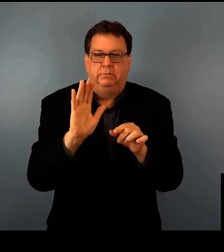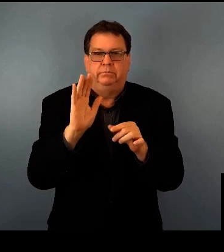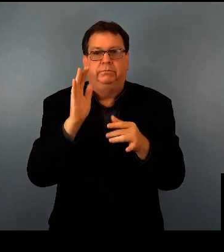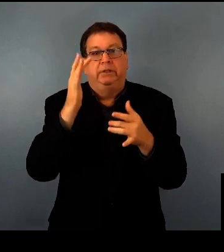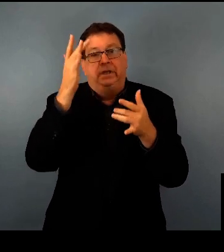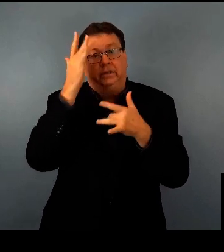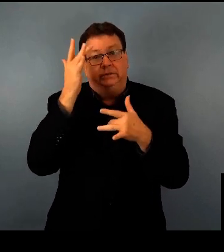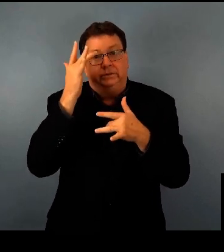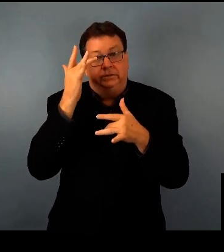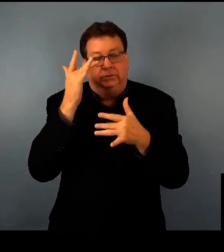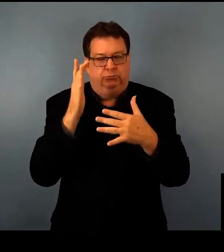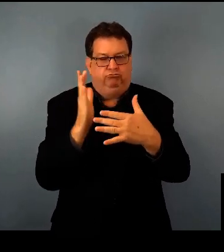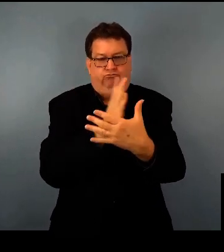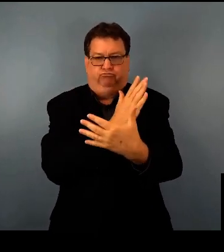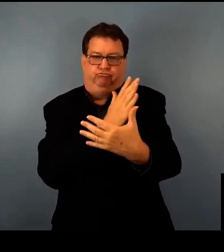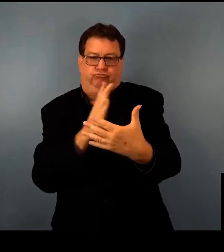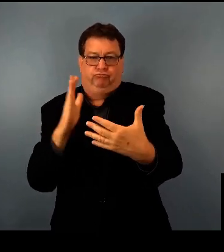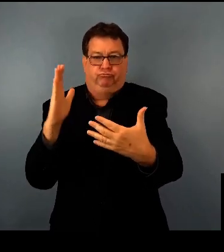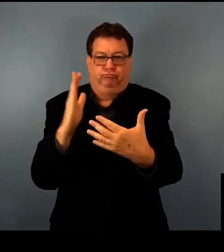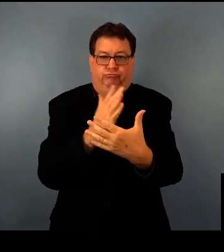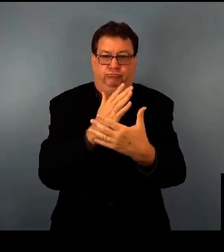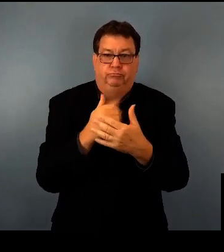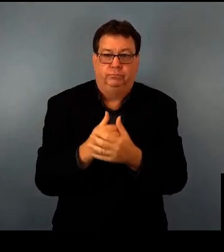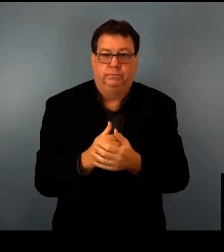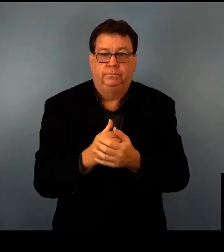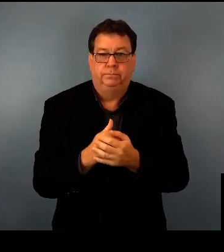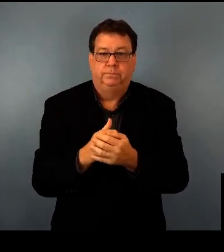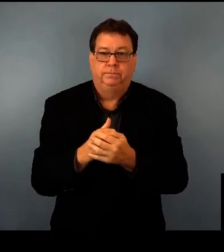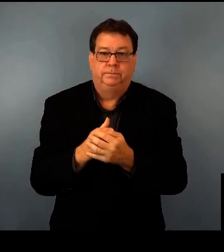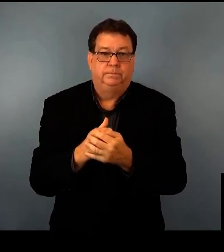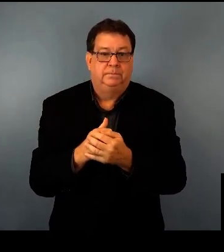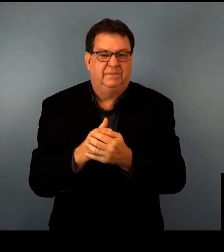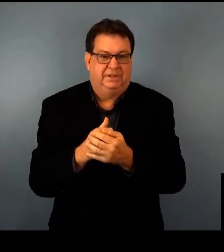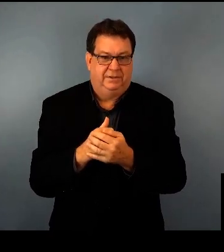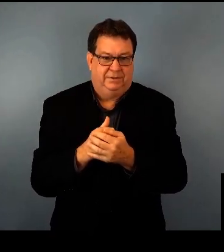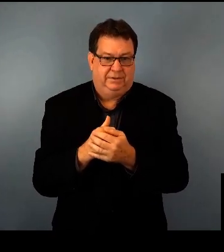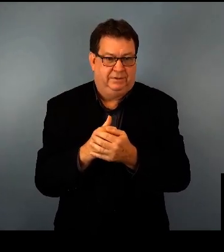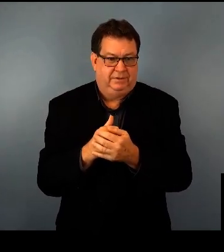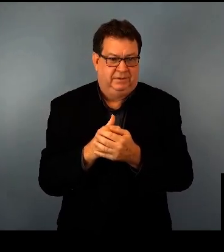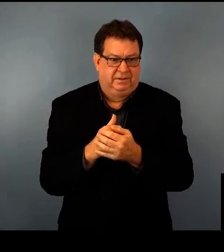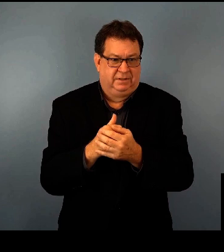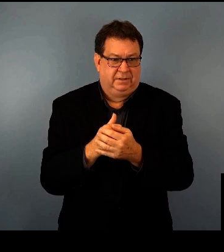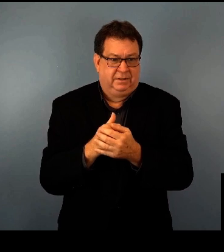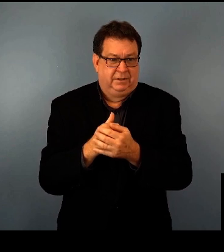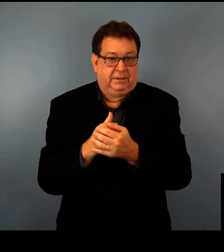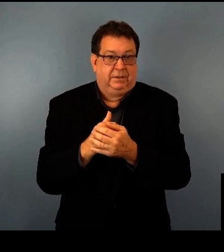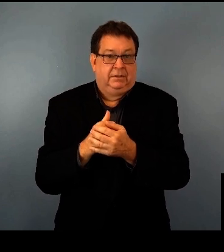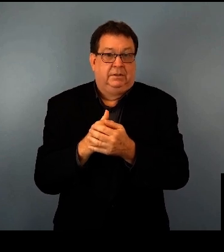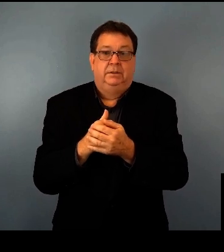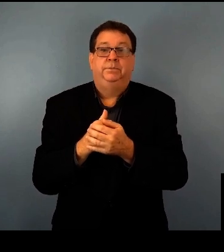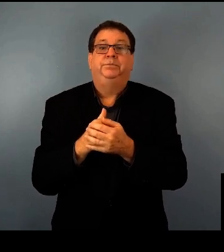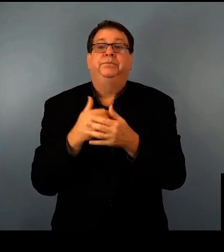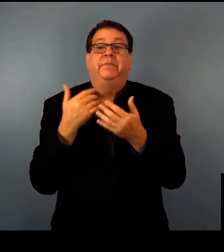to stay in touch with how things are progressing when they do become available.